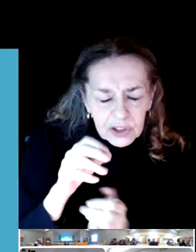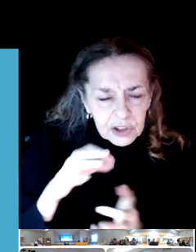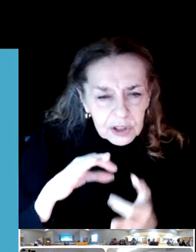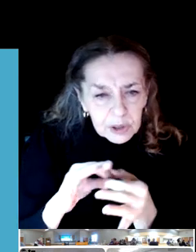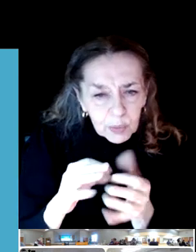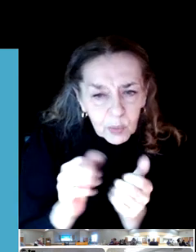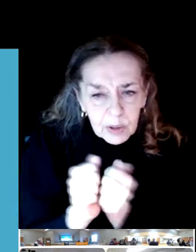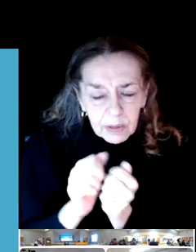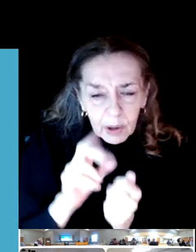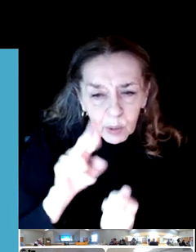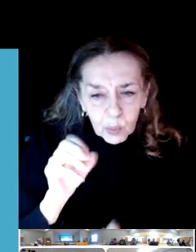Yeah.